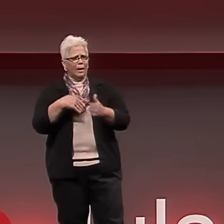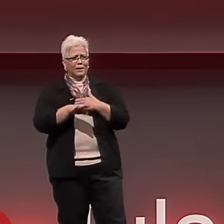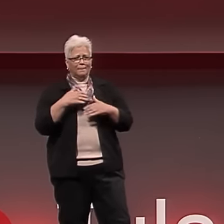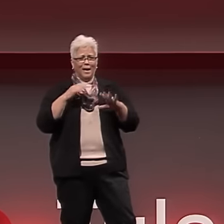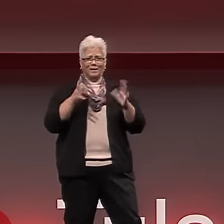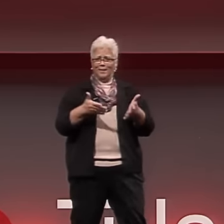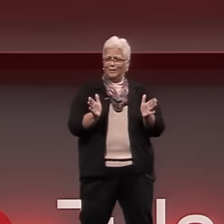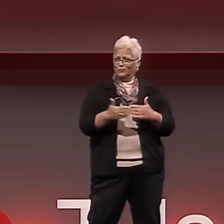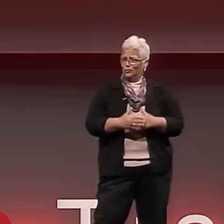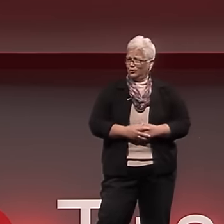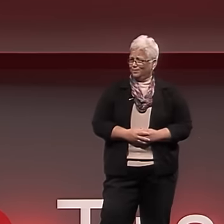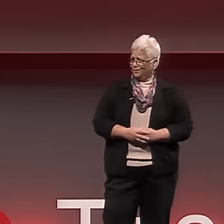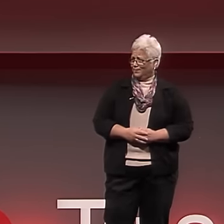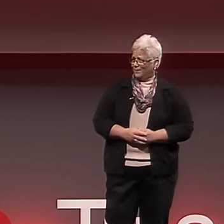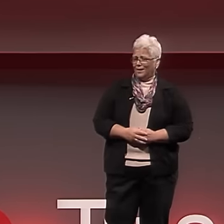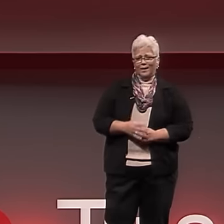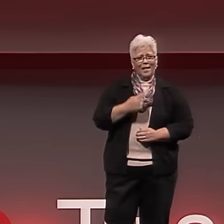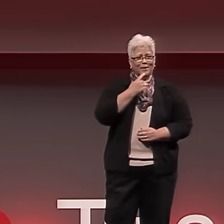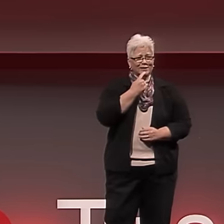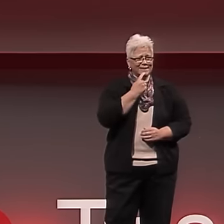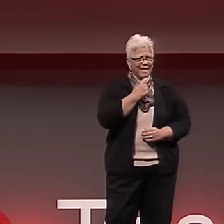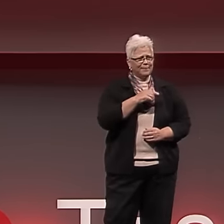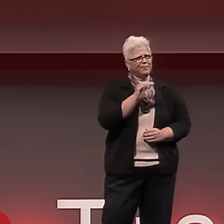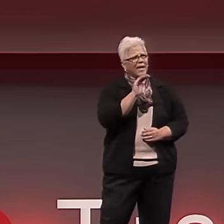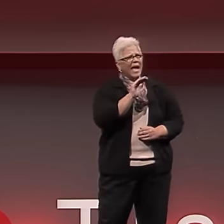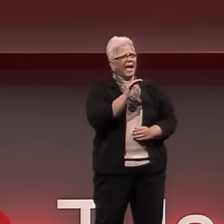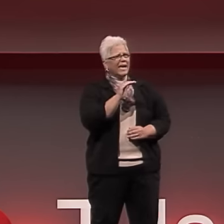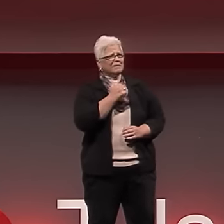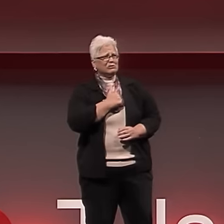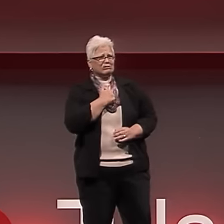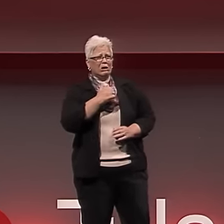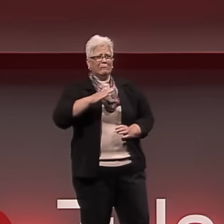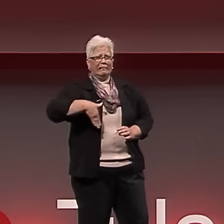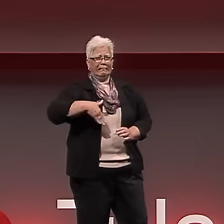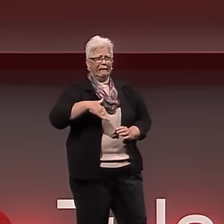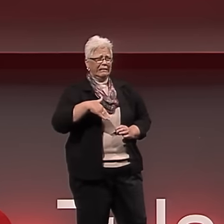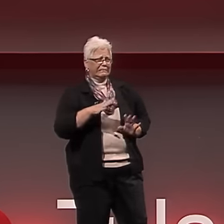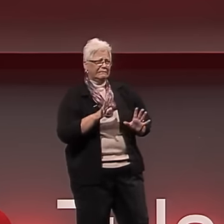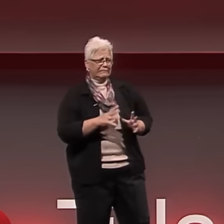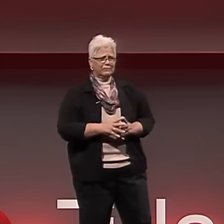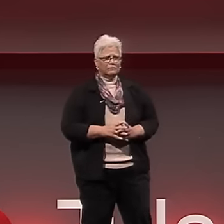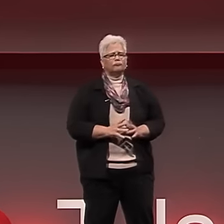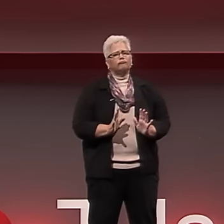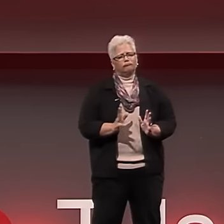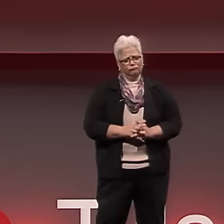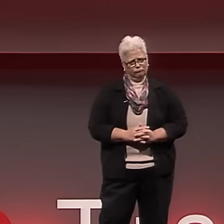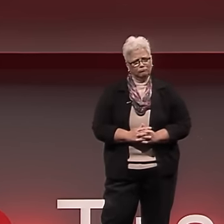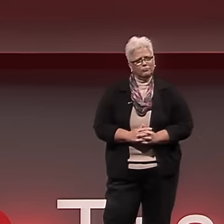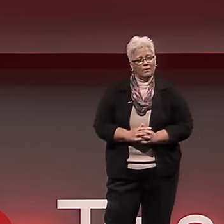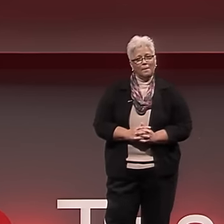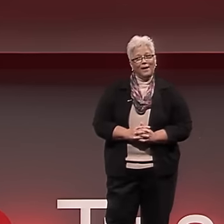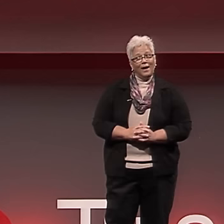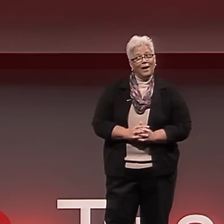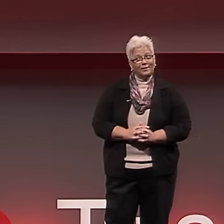If a hearing student comes into my classroom, they'll say, "I'm so sorry I was late," and sit down.